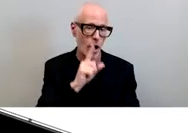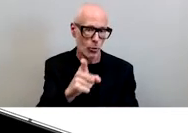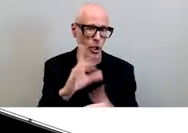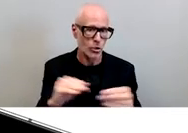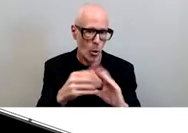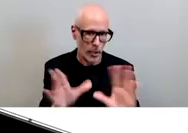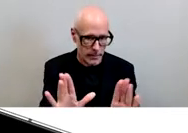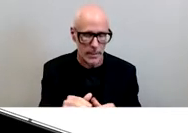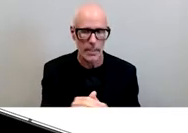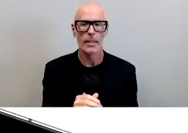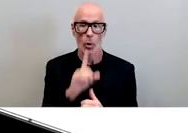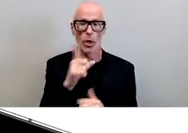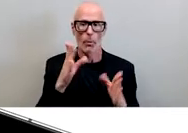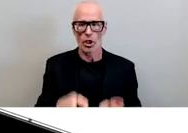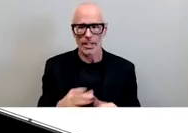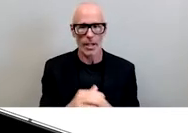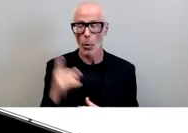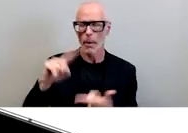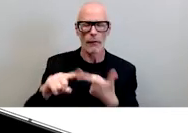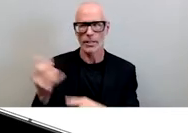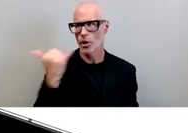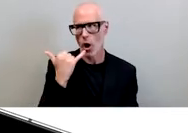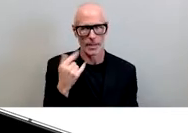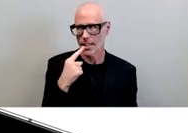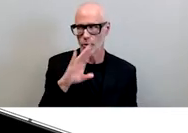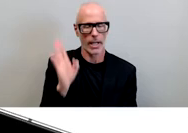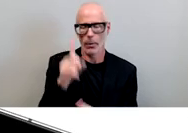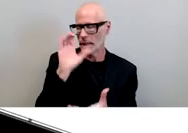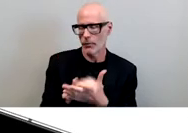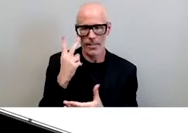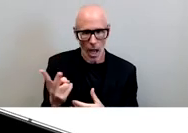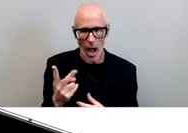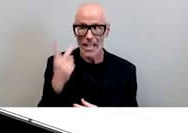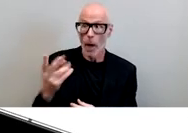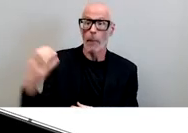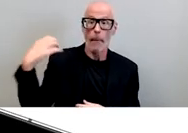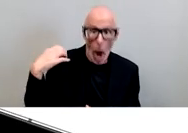friends called me he was like you'll never believe what i just saw i just saw my boss on the local